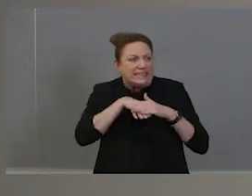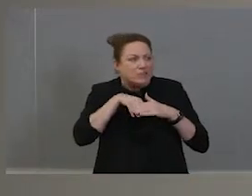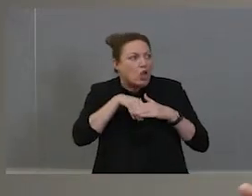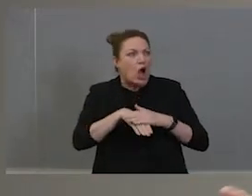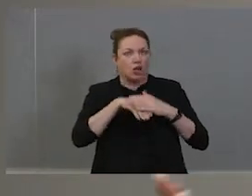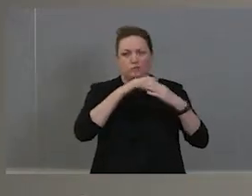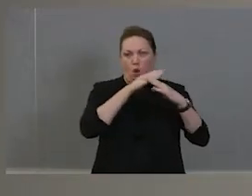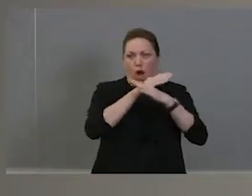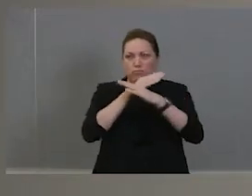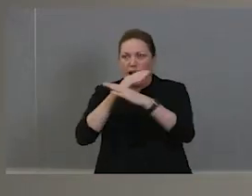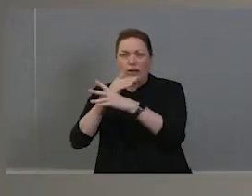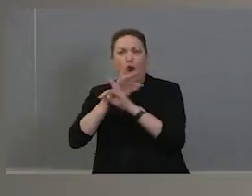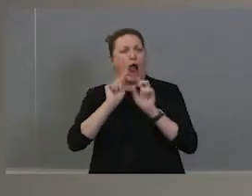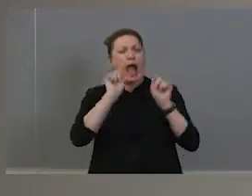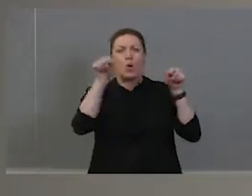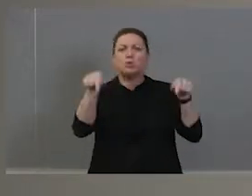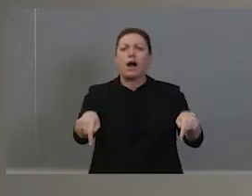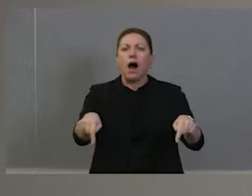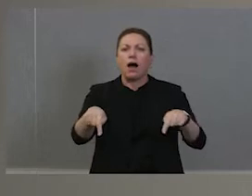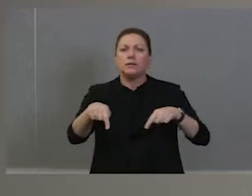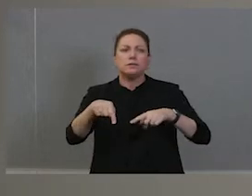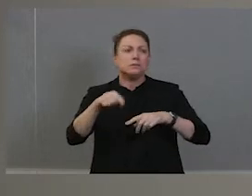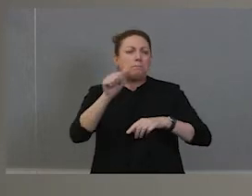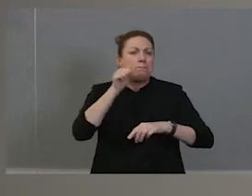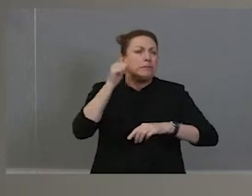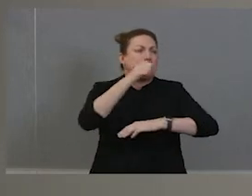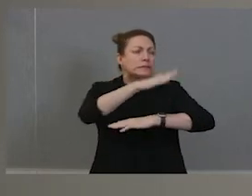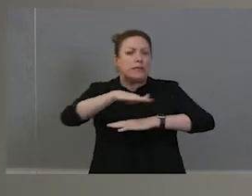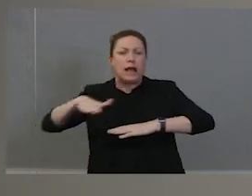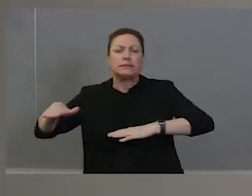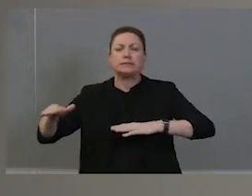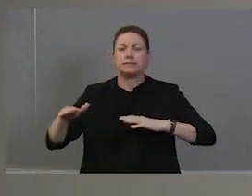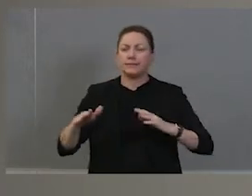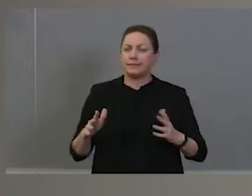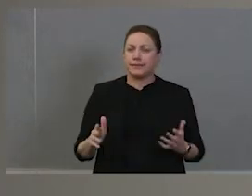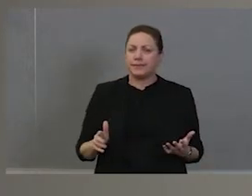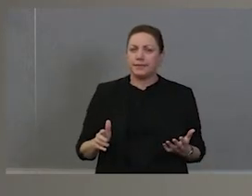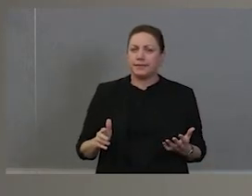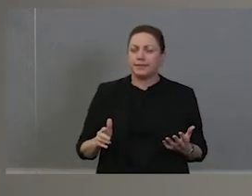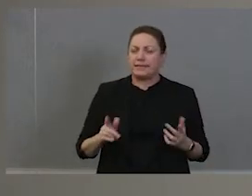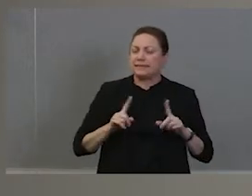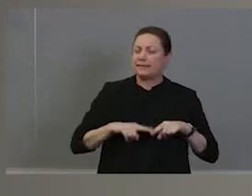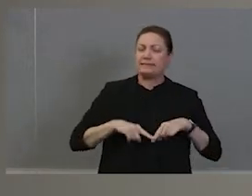and not outdoors so much as when the sea of hands or the beaches